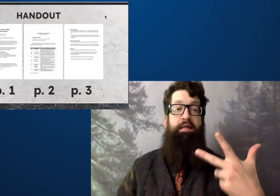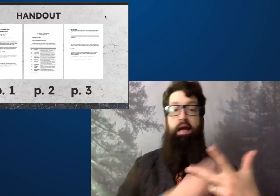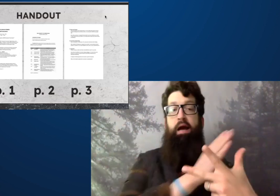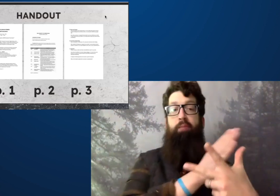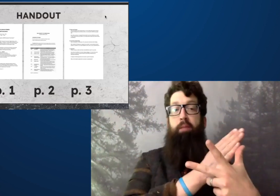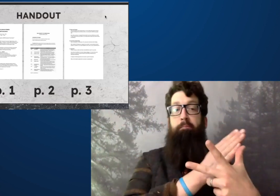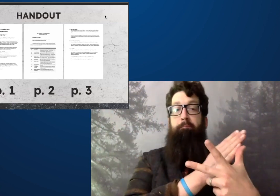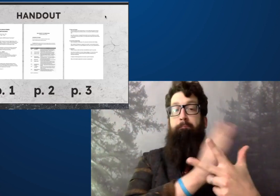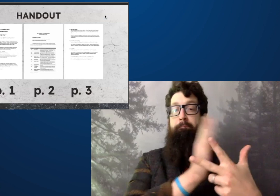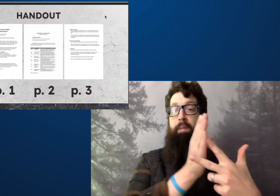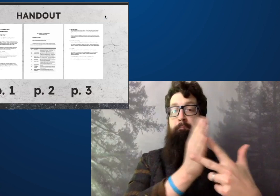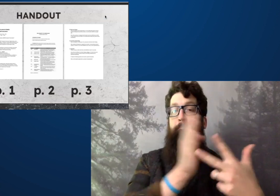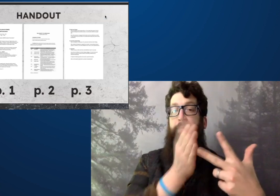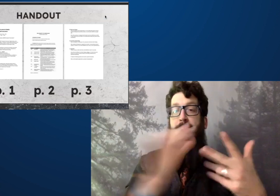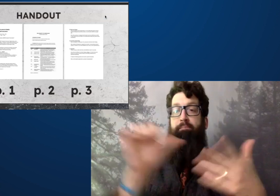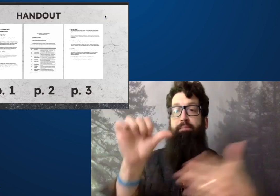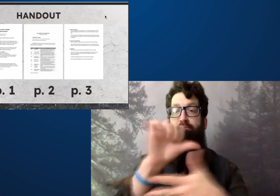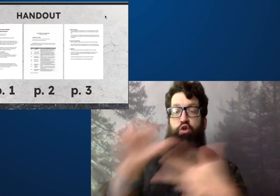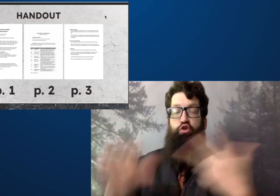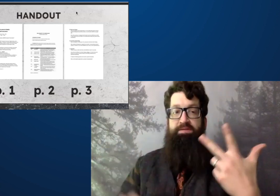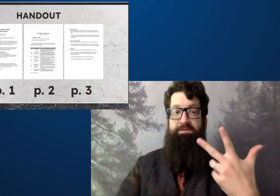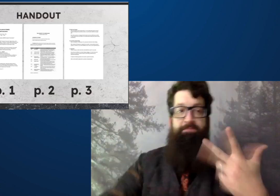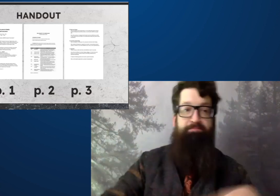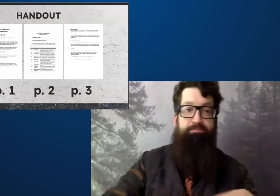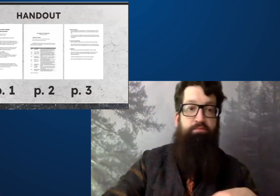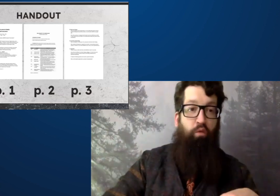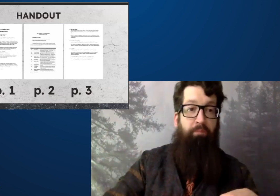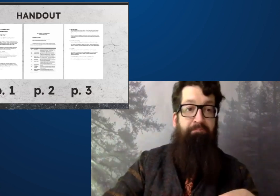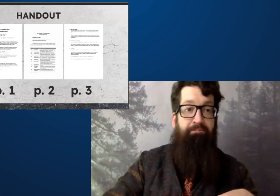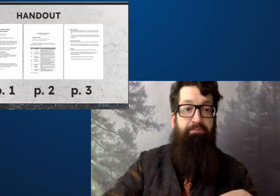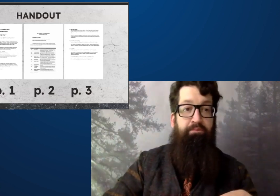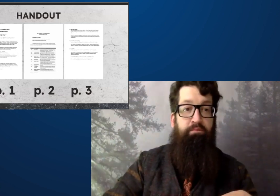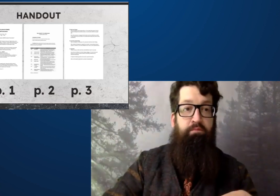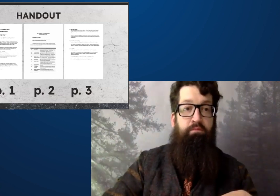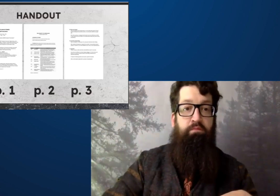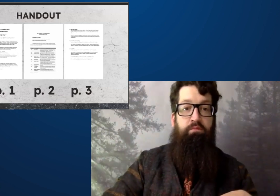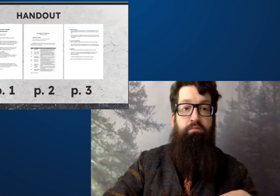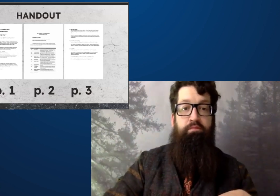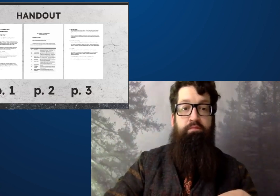The handout has three aspects, three pages.